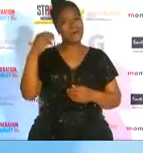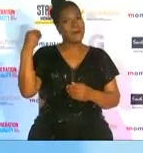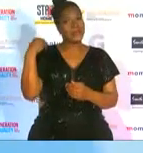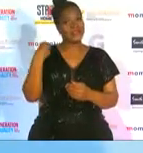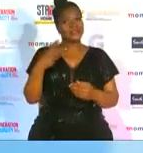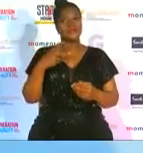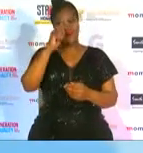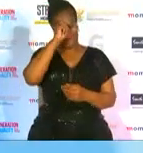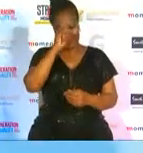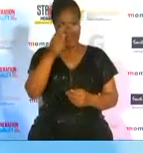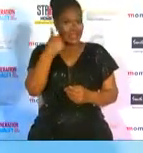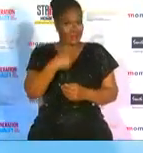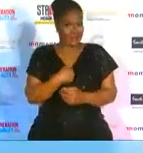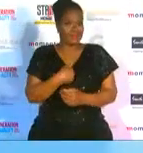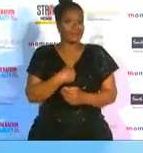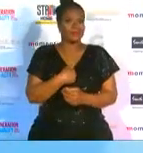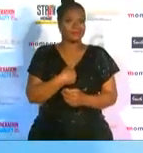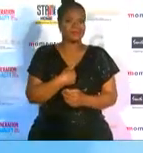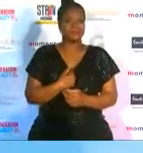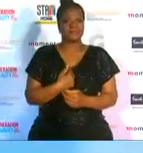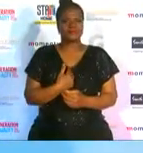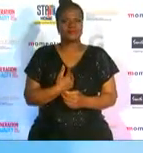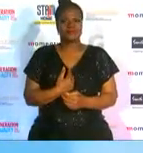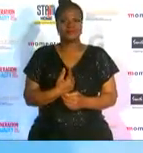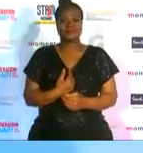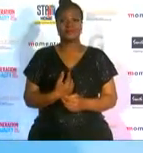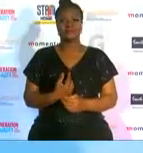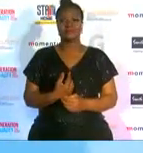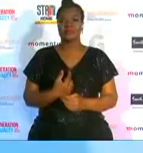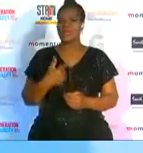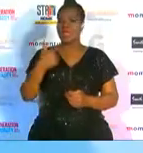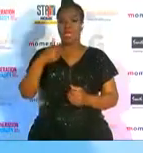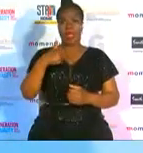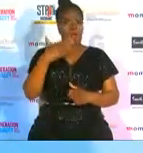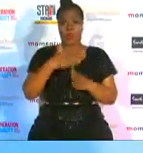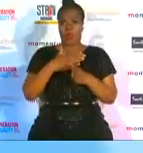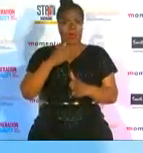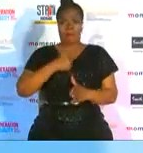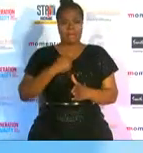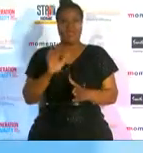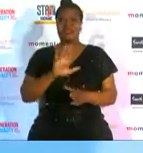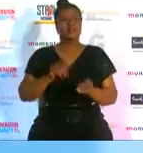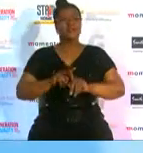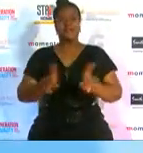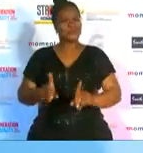and for all the amazing women here tonight my journey is not different to many south african women that have had a